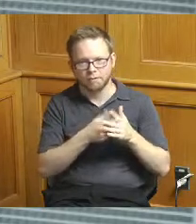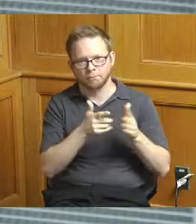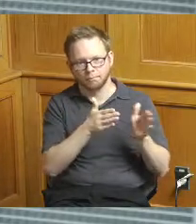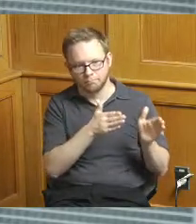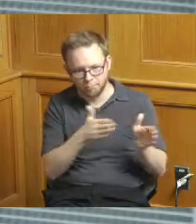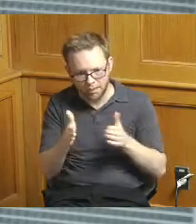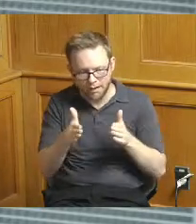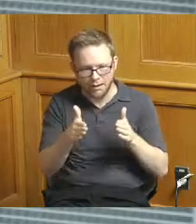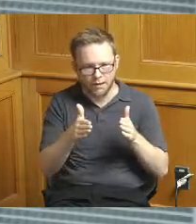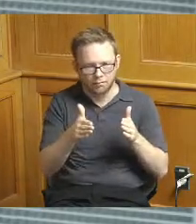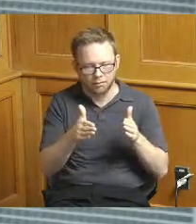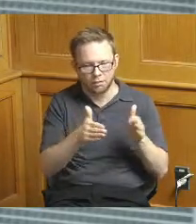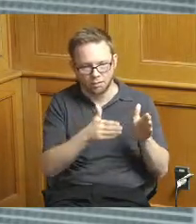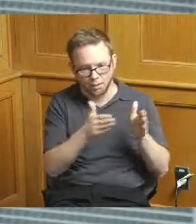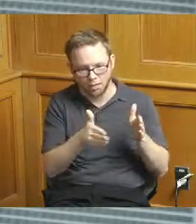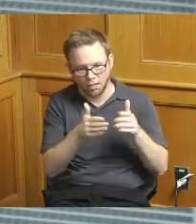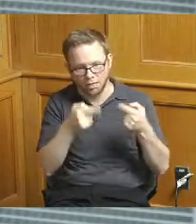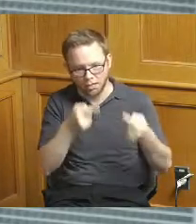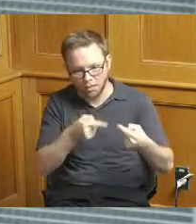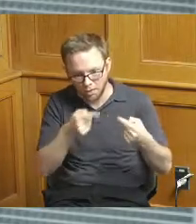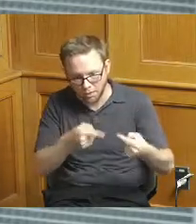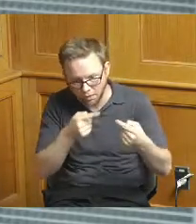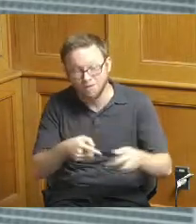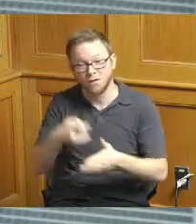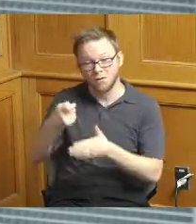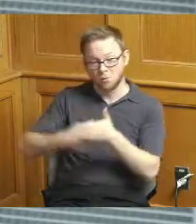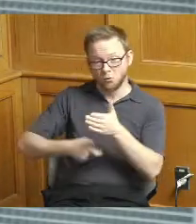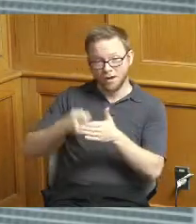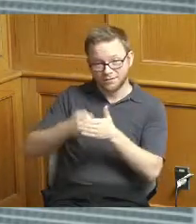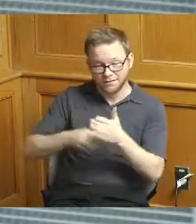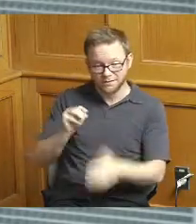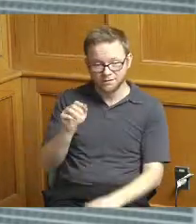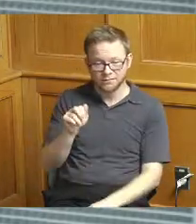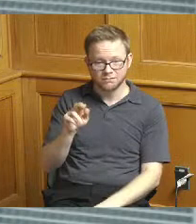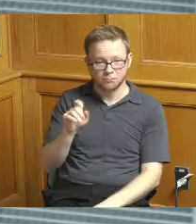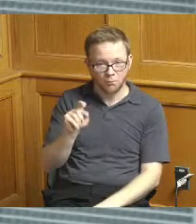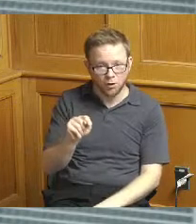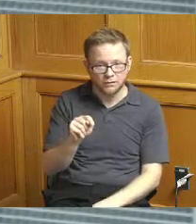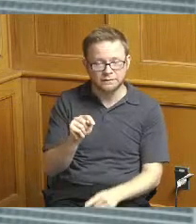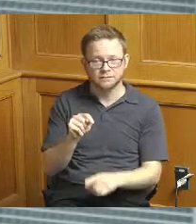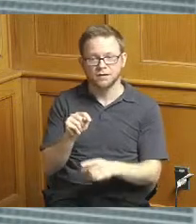with some of the pricing and market conditions and causing re-bids on projects which again adds time